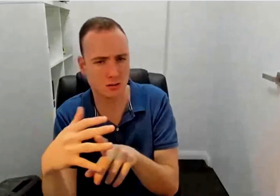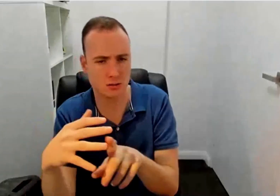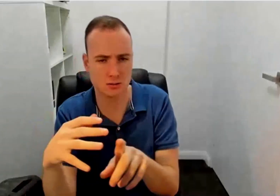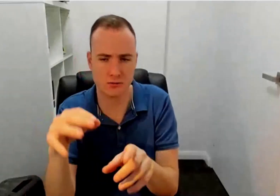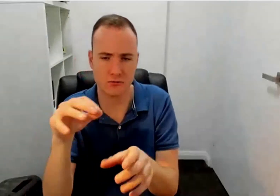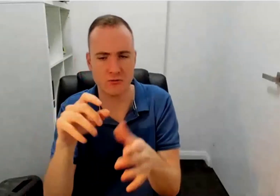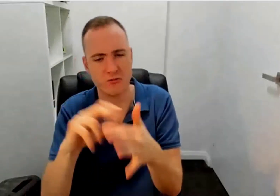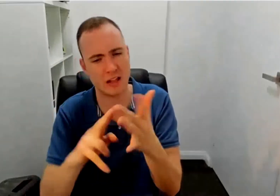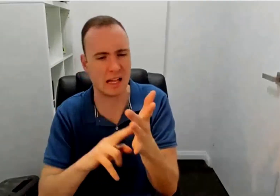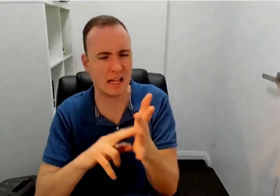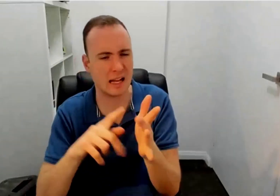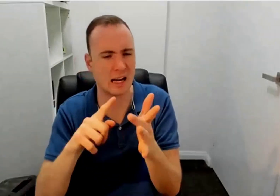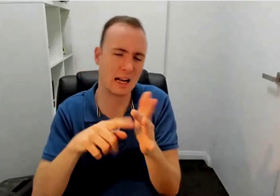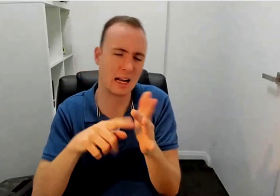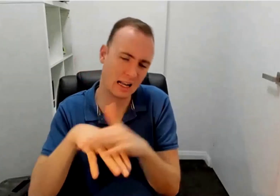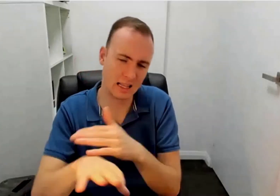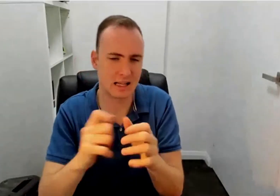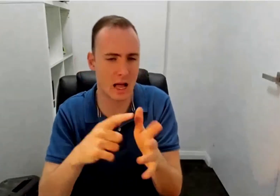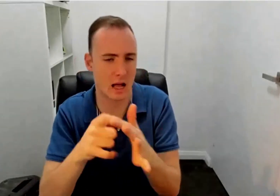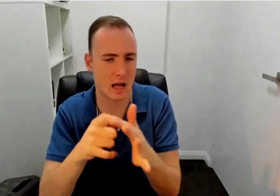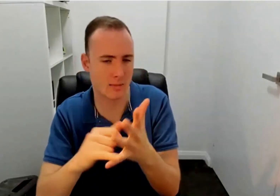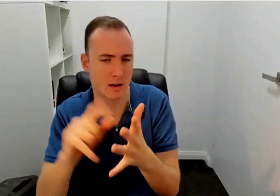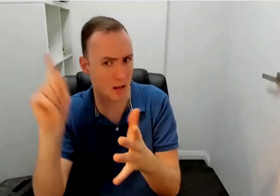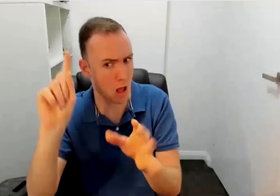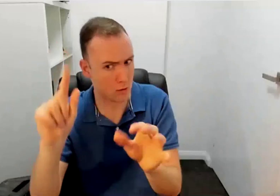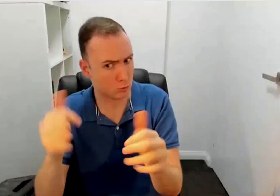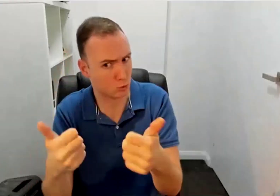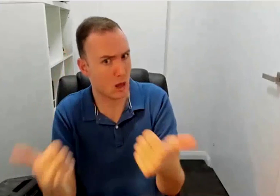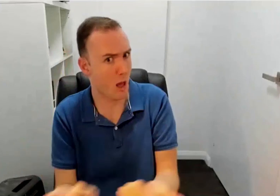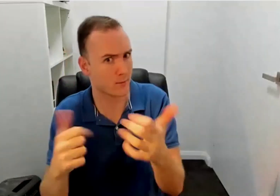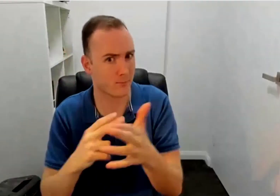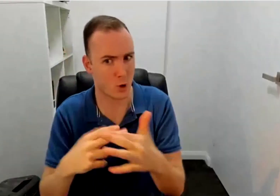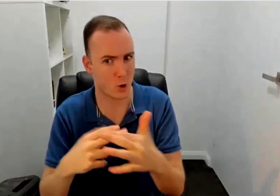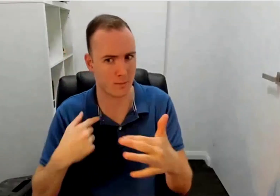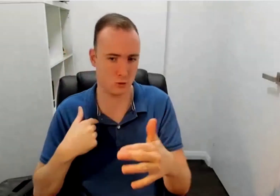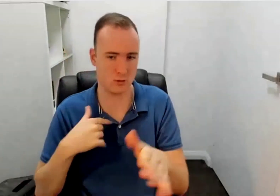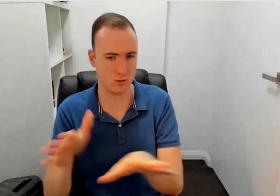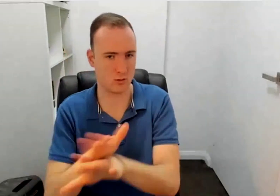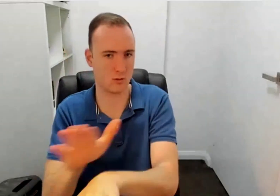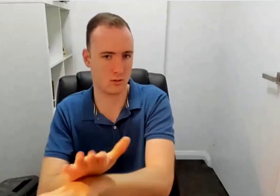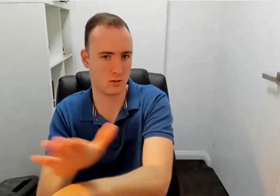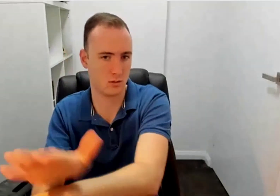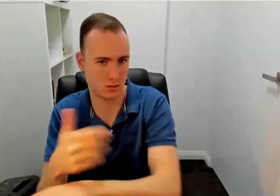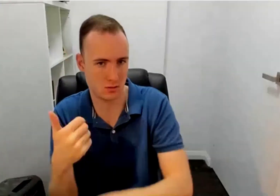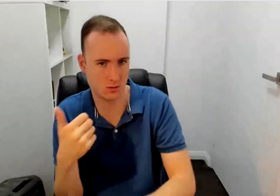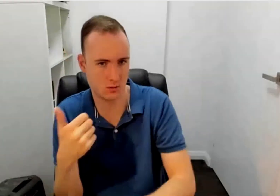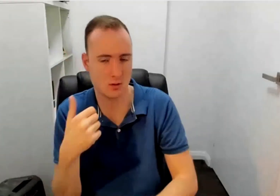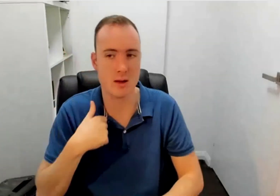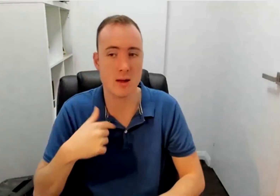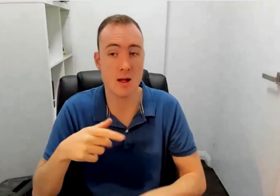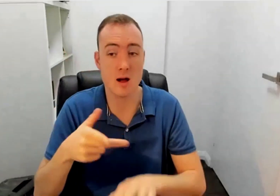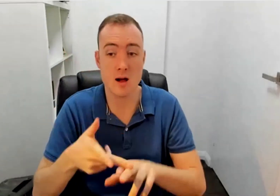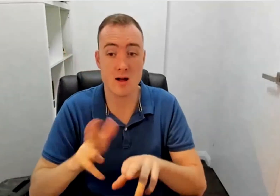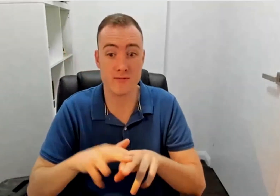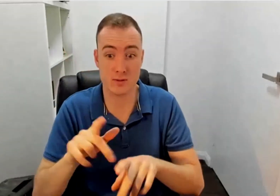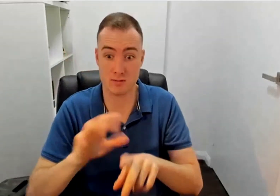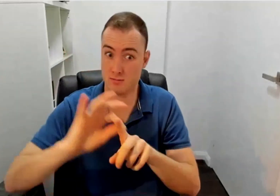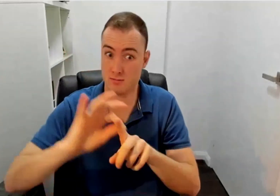But often from those mistakes I can work out the context um Which is it's good enough for me to be able to cover what I need to cover